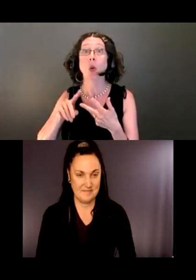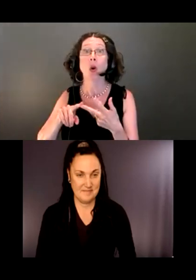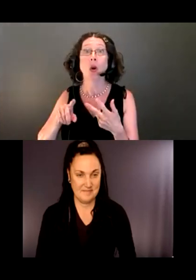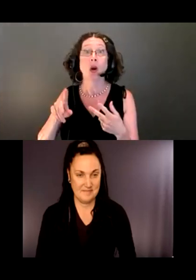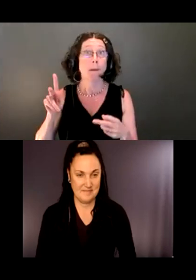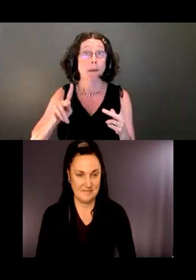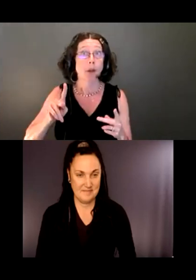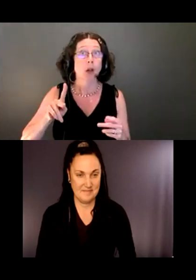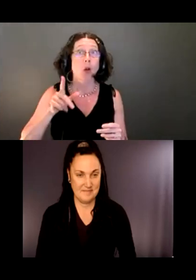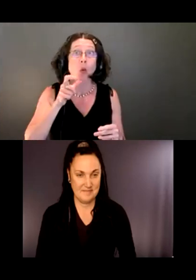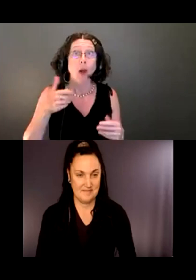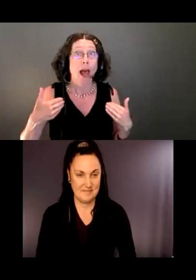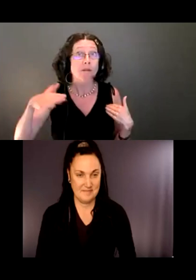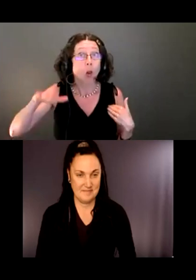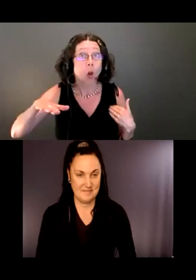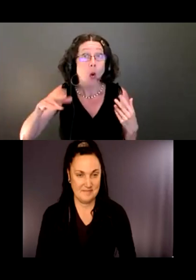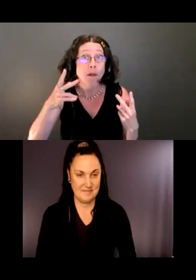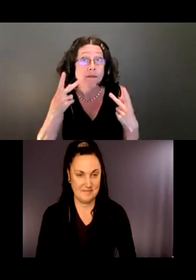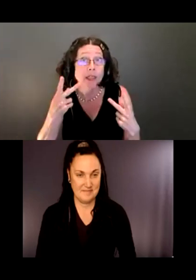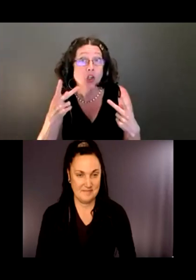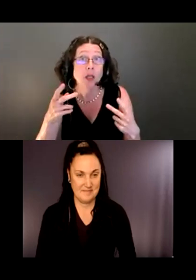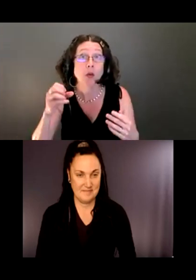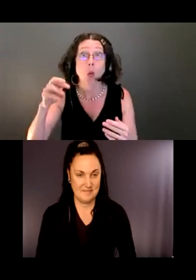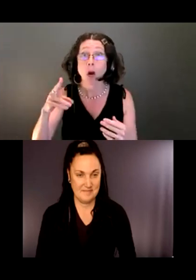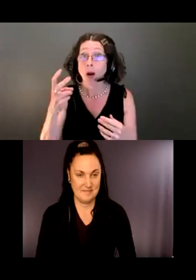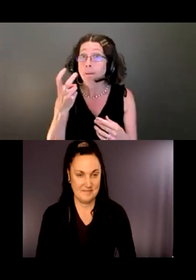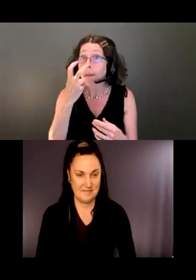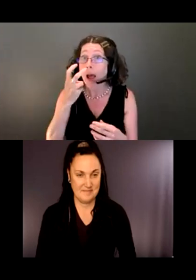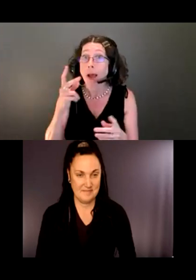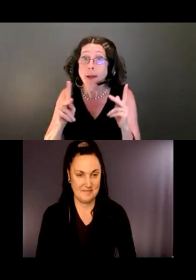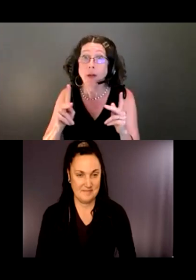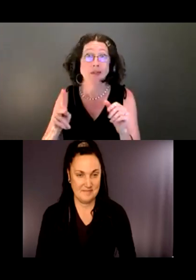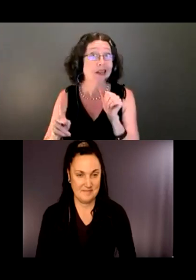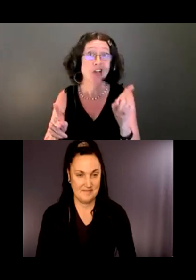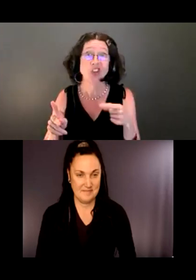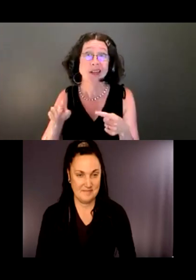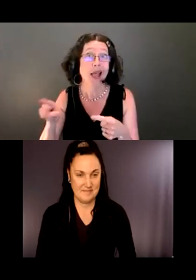low vision or blind people or people who are Deaf.